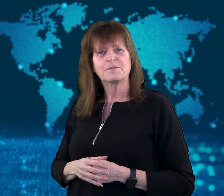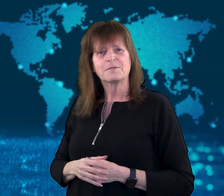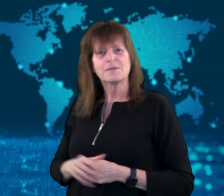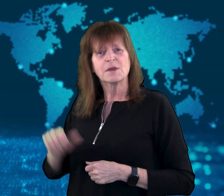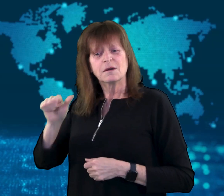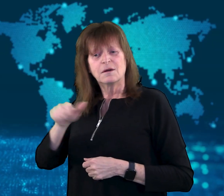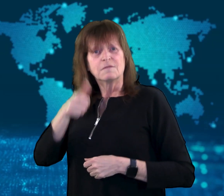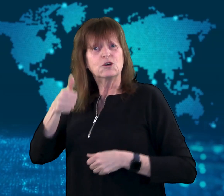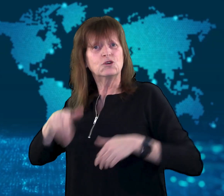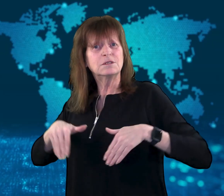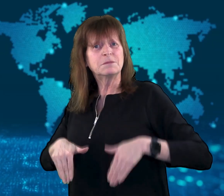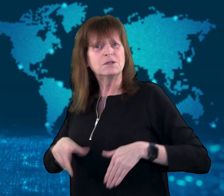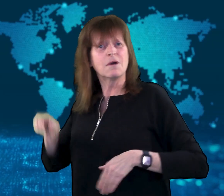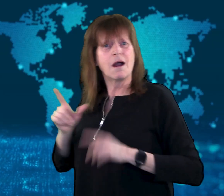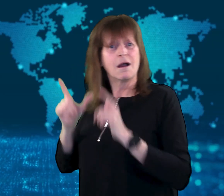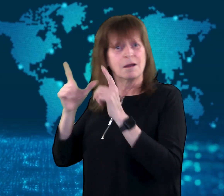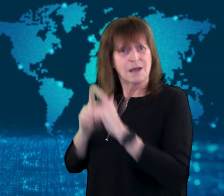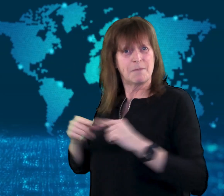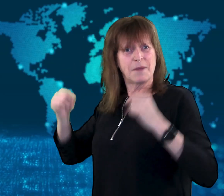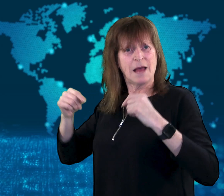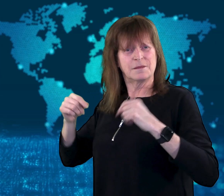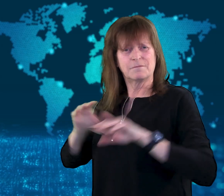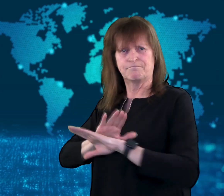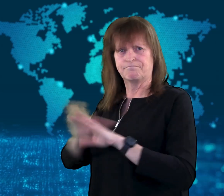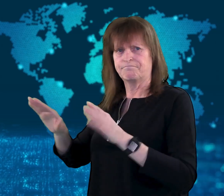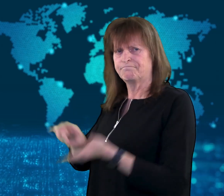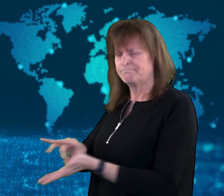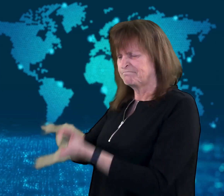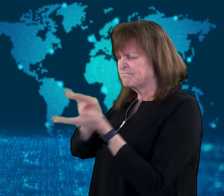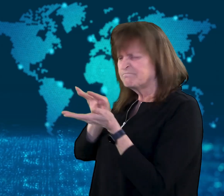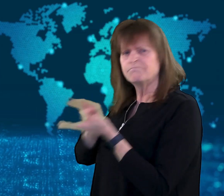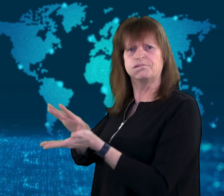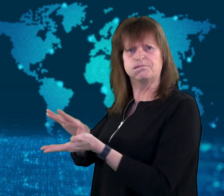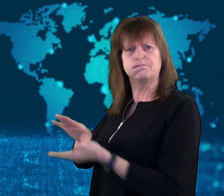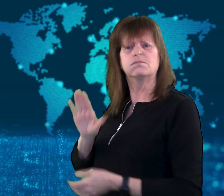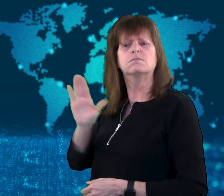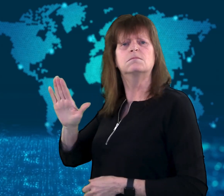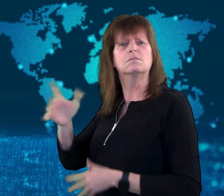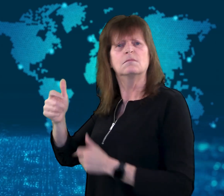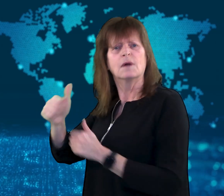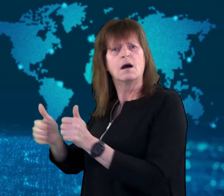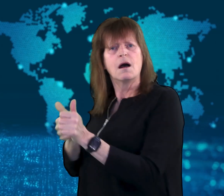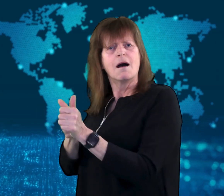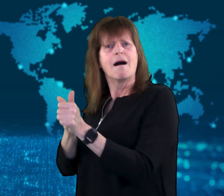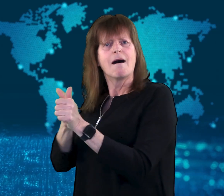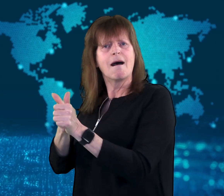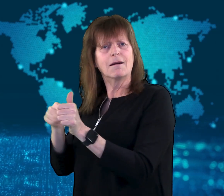[GEORGIA]: The Prime Minister of Japan has fired his aide